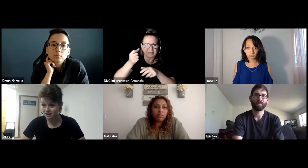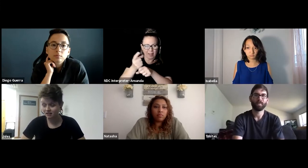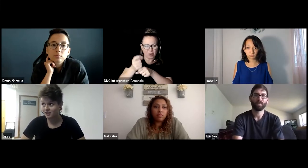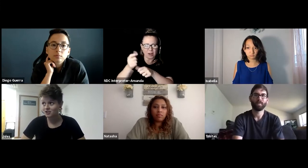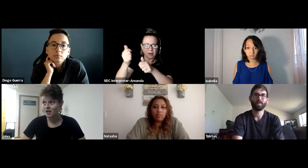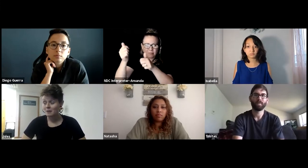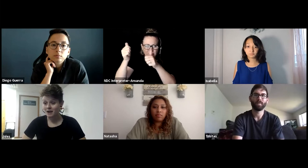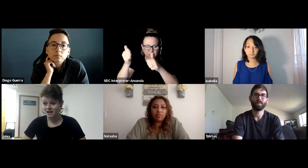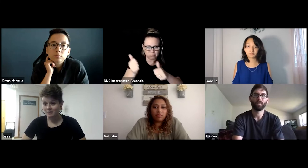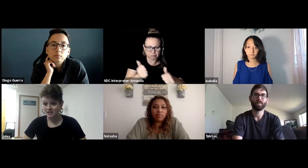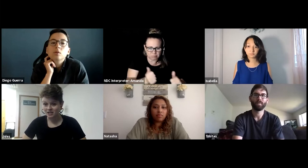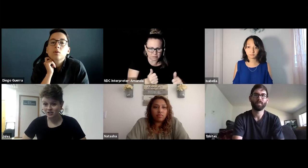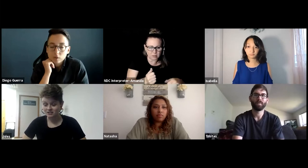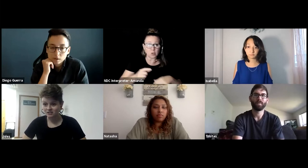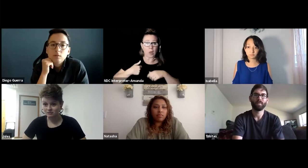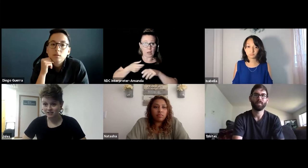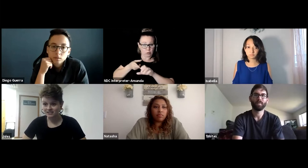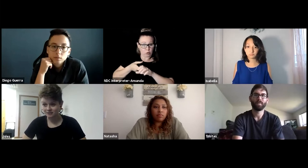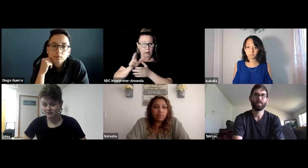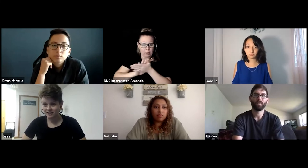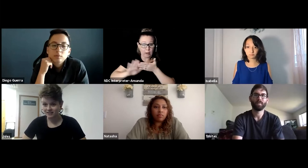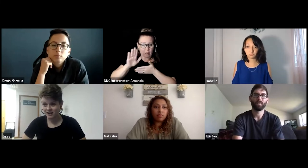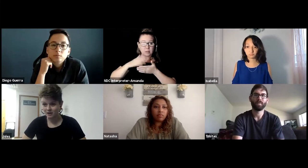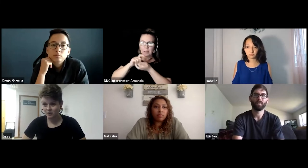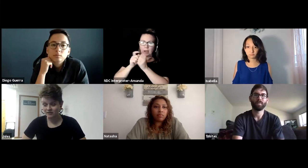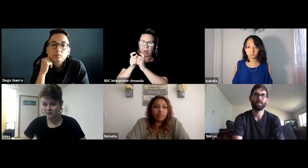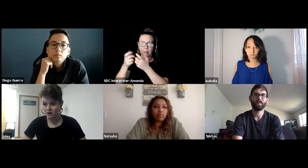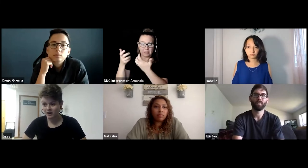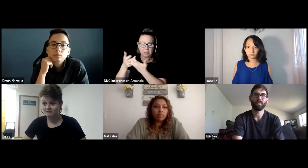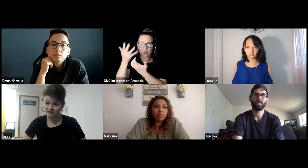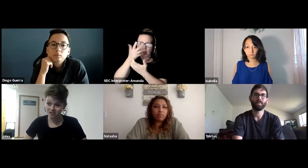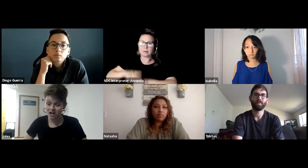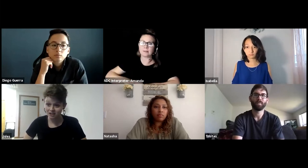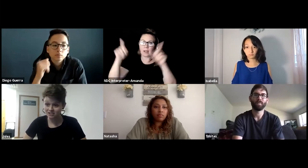college, my accommodations looked really different than what they were when I finished college.